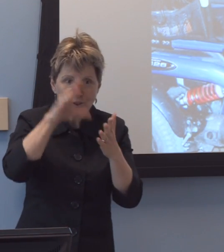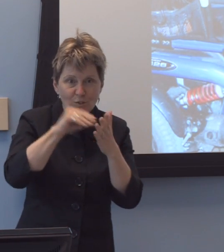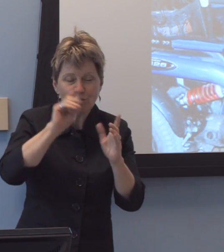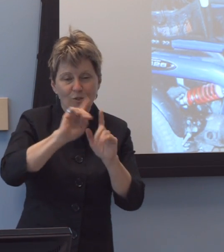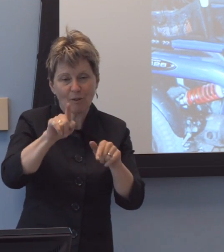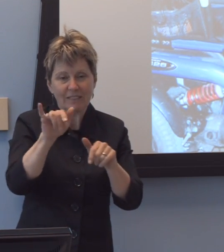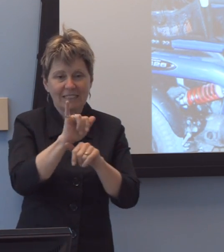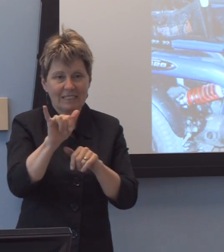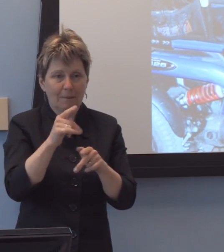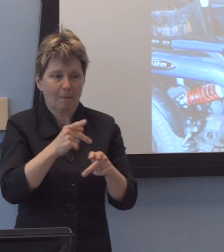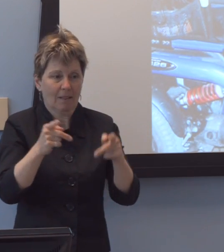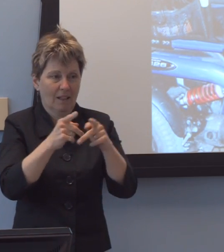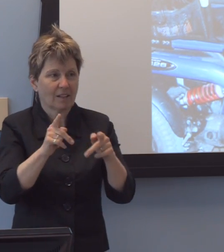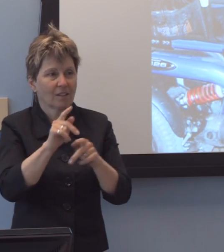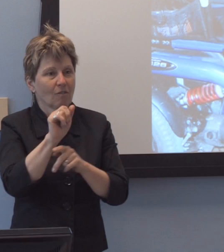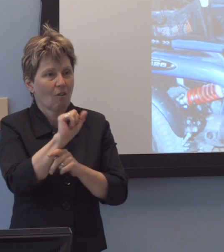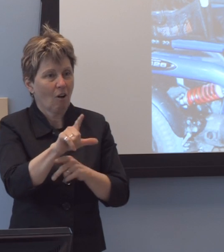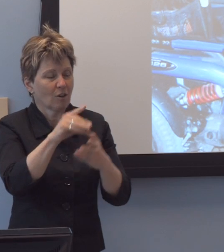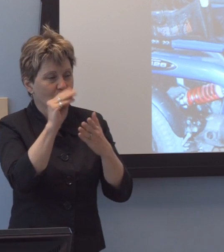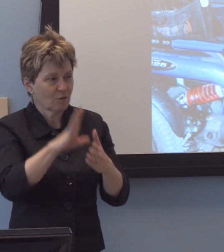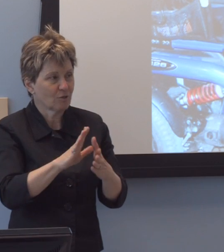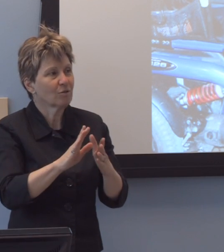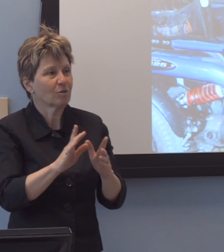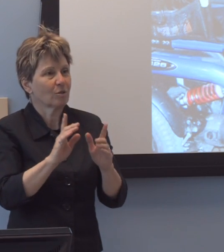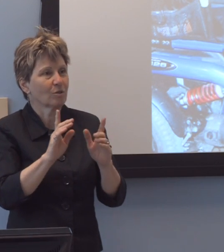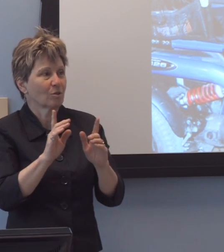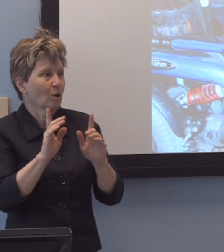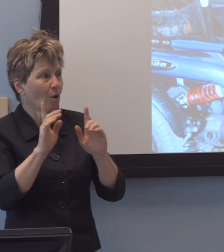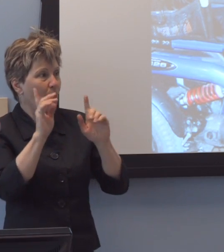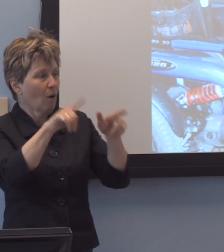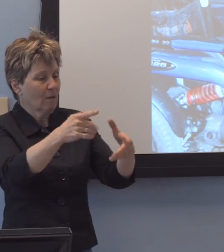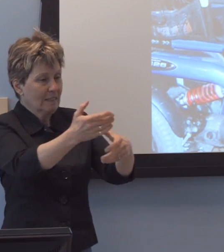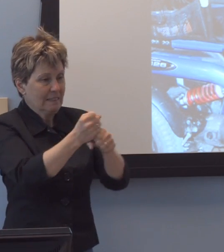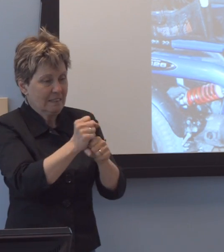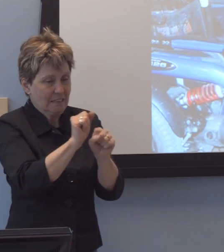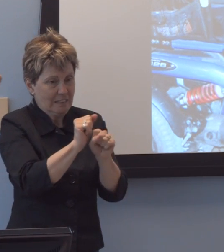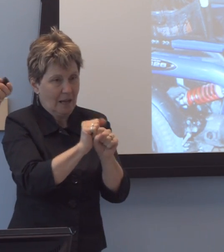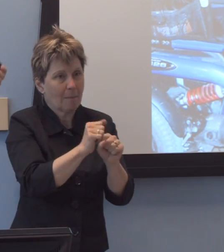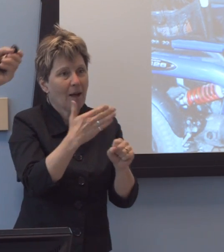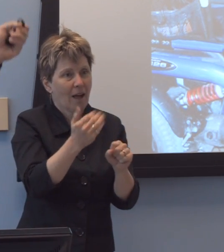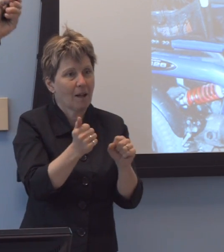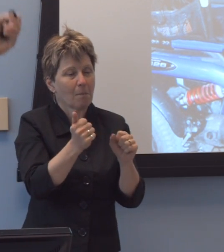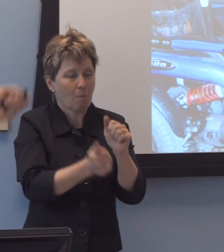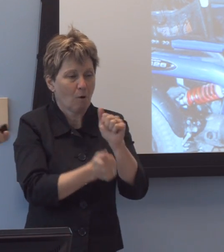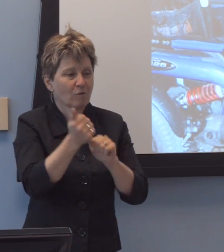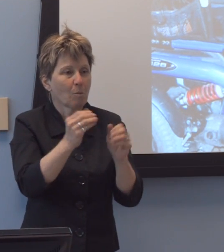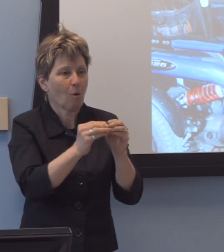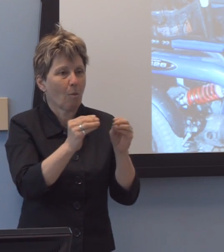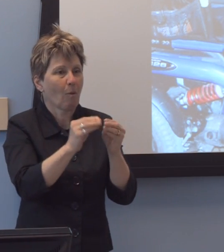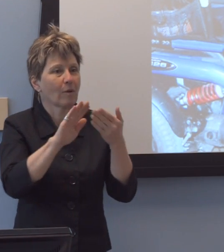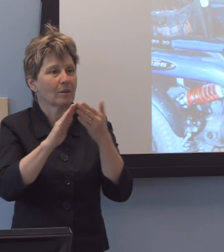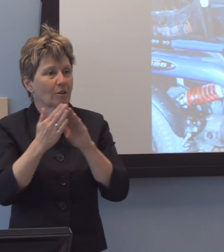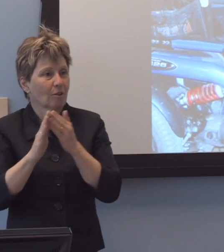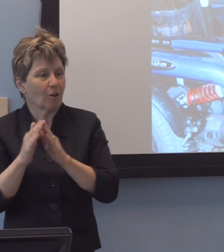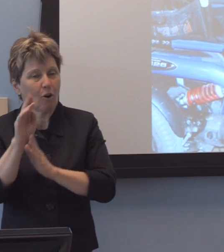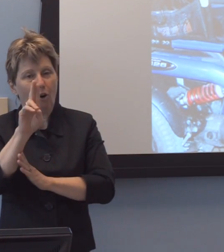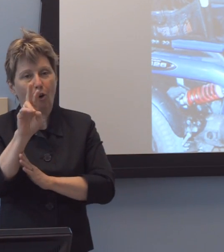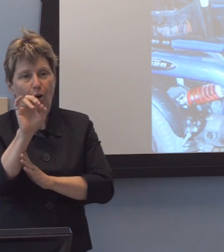many of which are increasingly urban and vertical. And, uh-uh, student, as you can, uh-uh, see here,